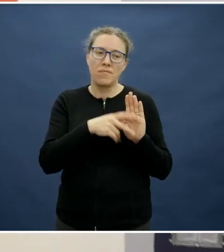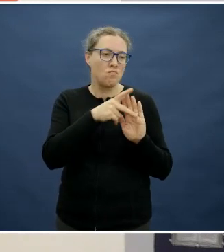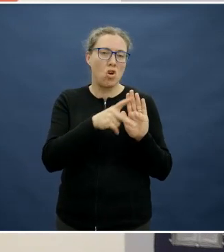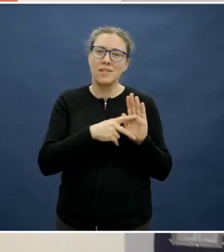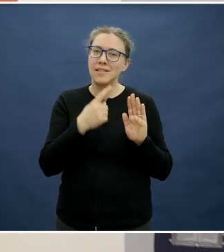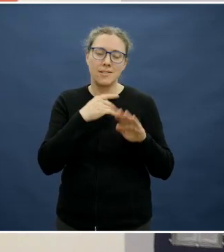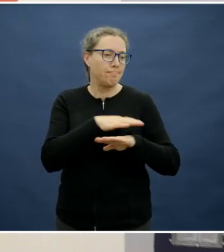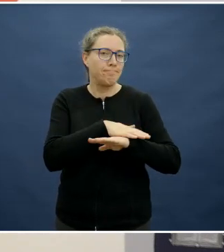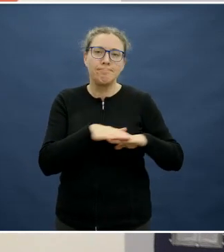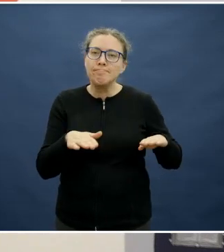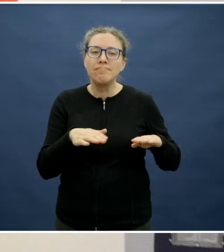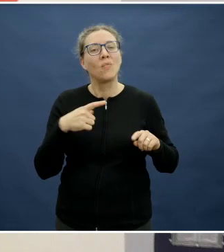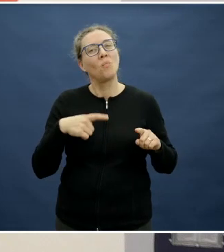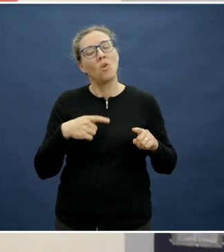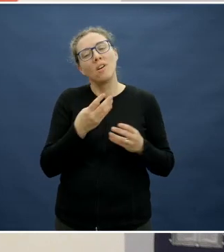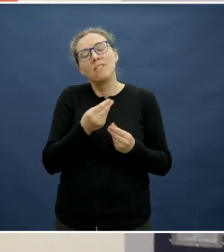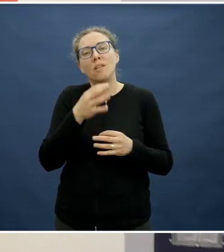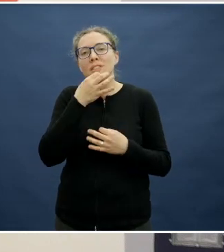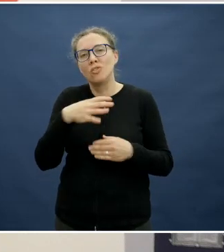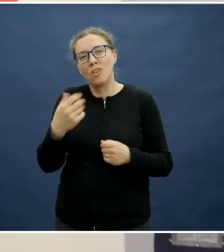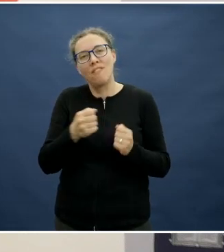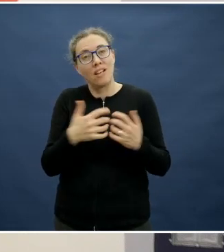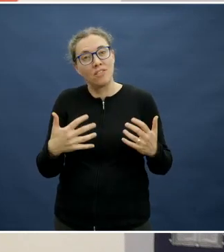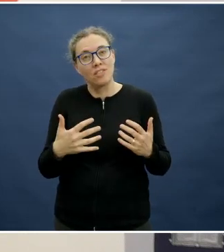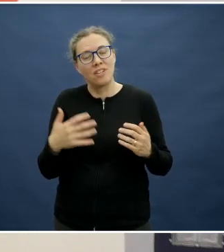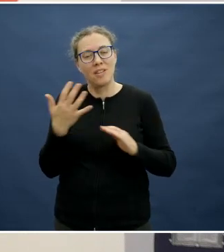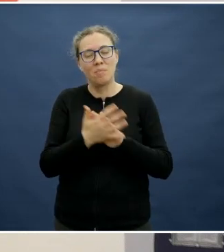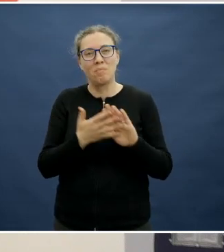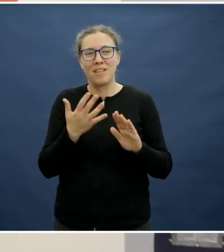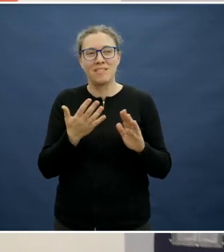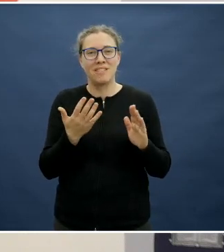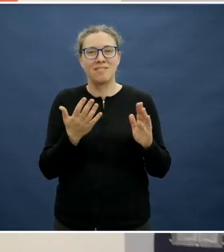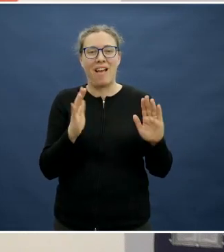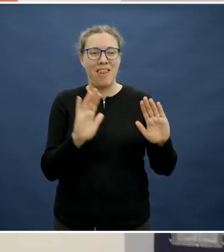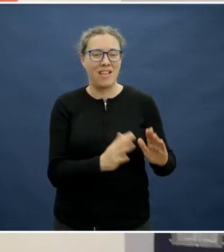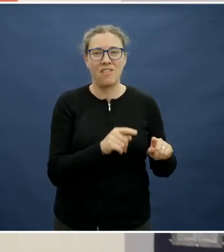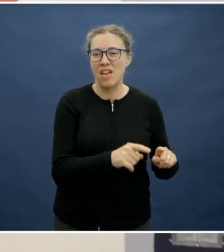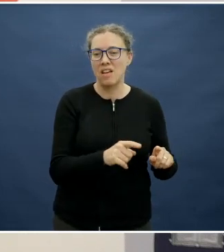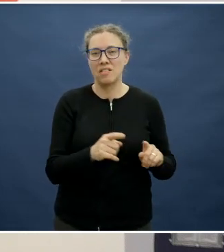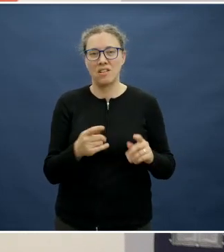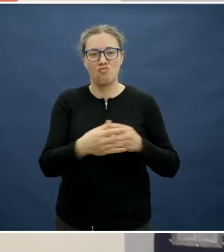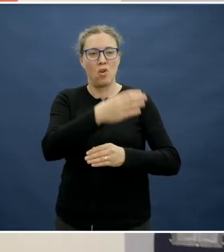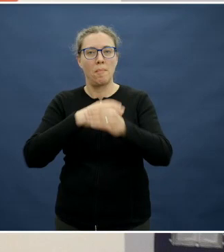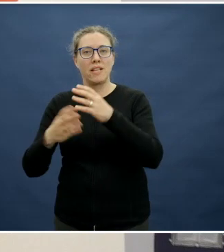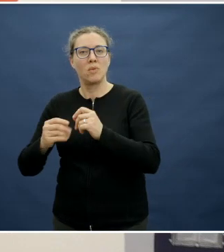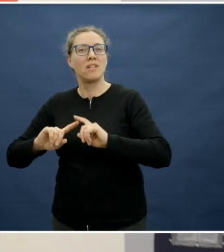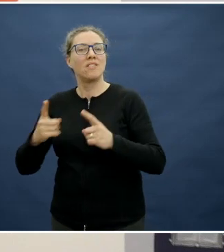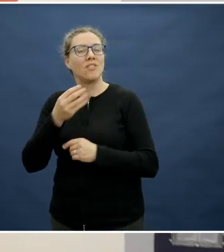So I think it is an area that does limit the whole sector.